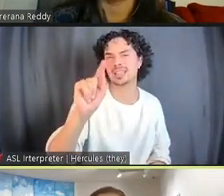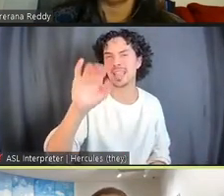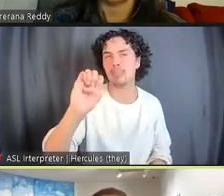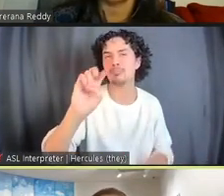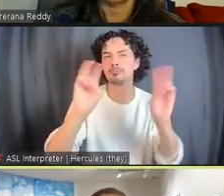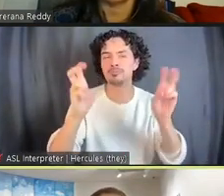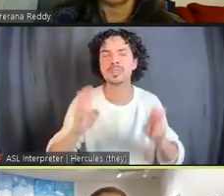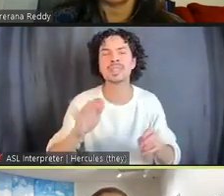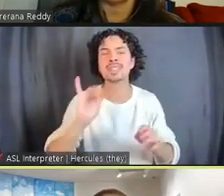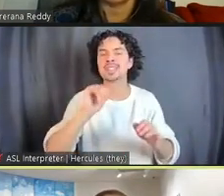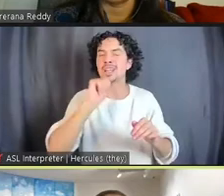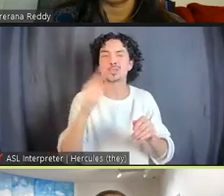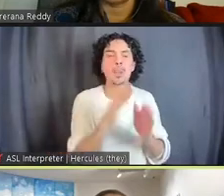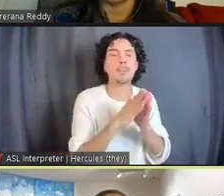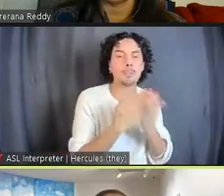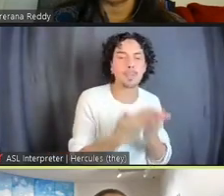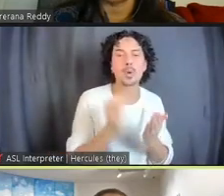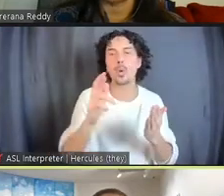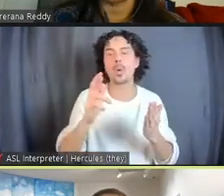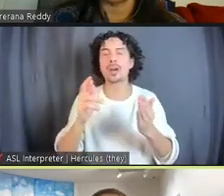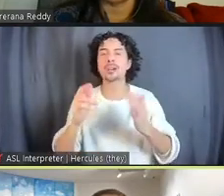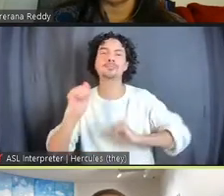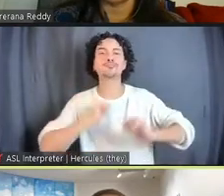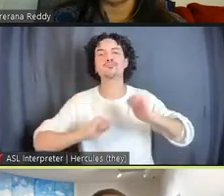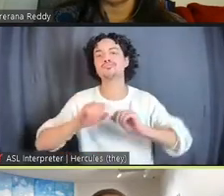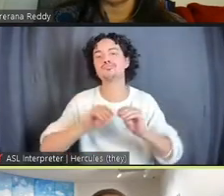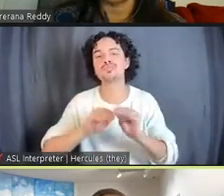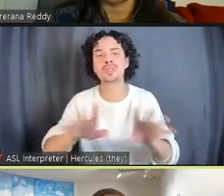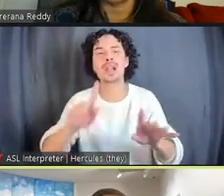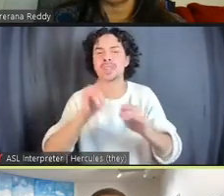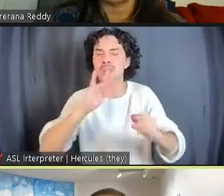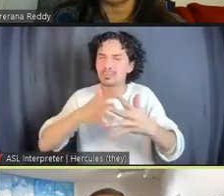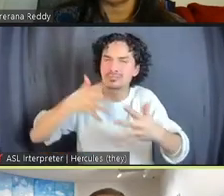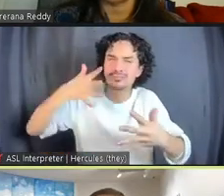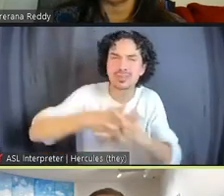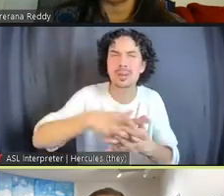collaboration, and to me, it's rooted in the Black radical tradition that we have